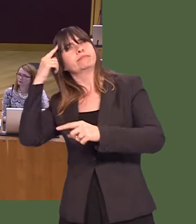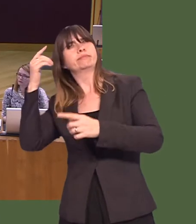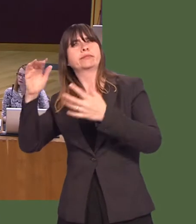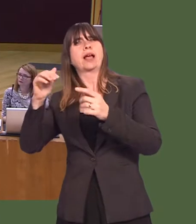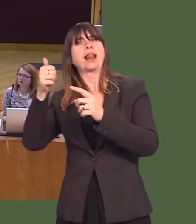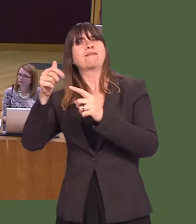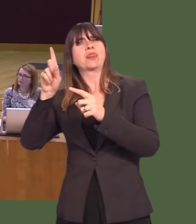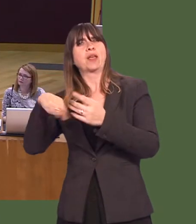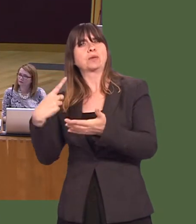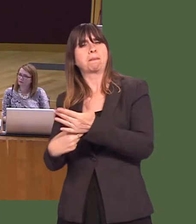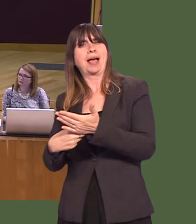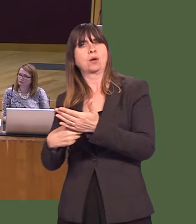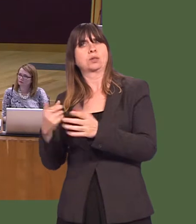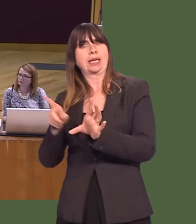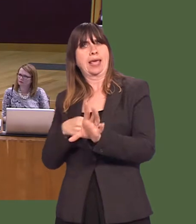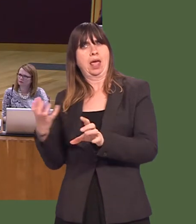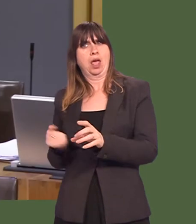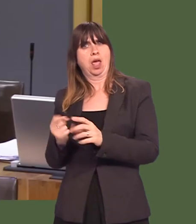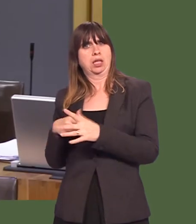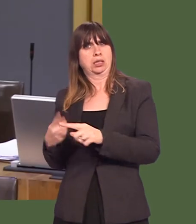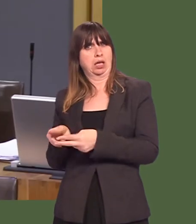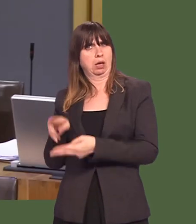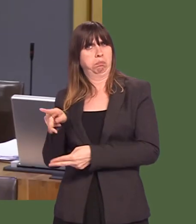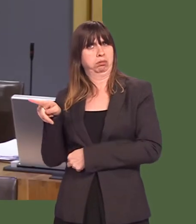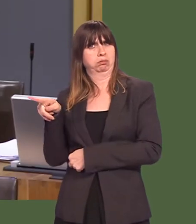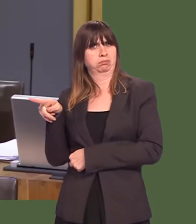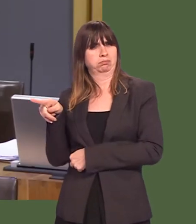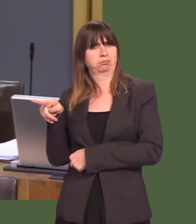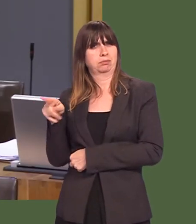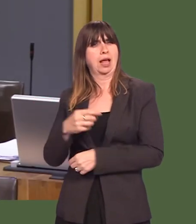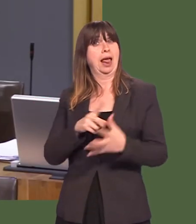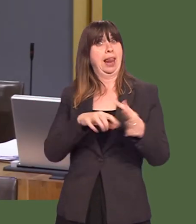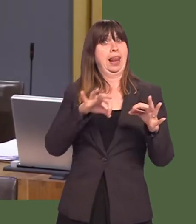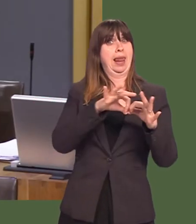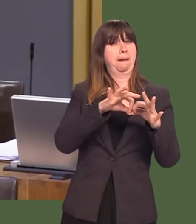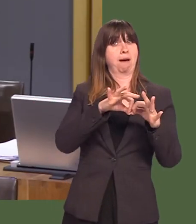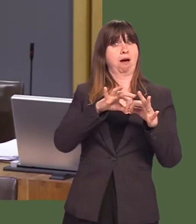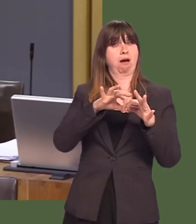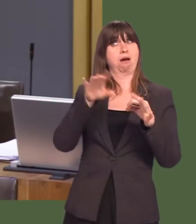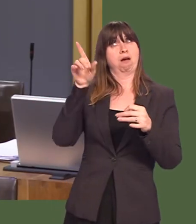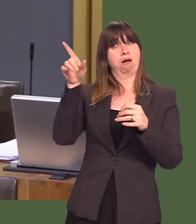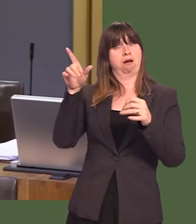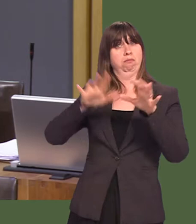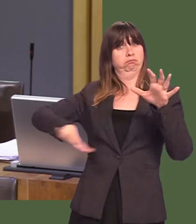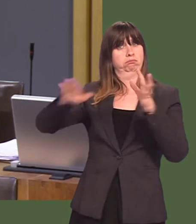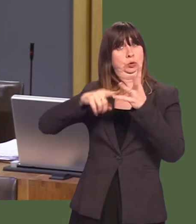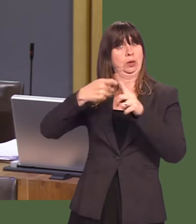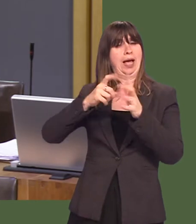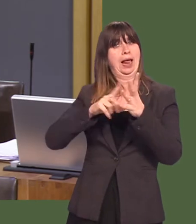earning as low as £11,000 a year, and the Labour Party nationally is apparently going